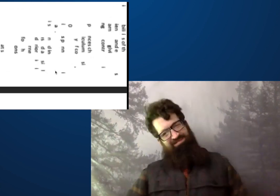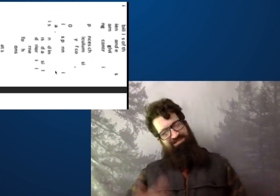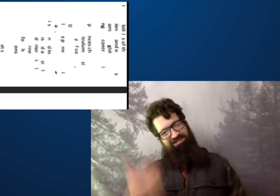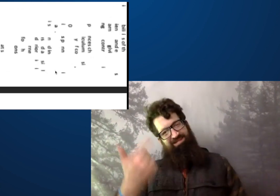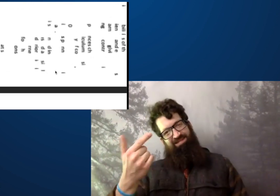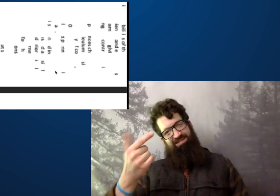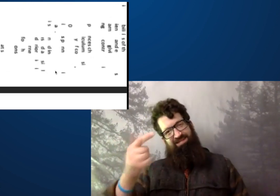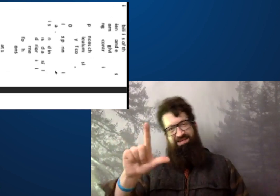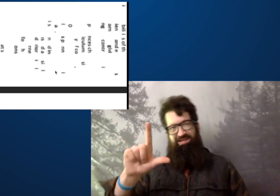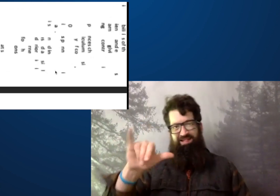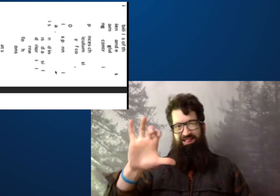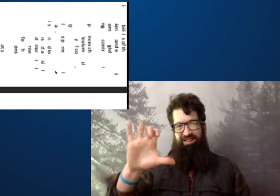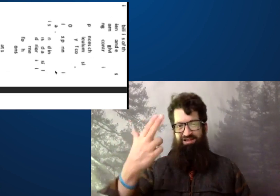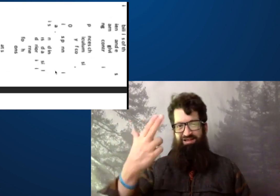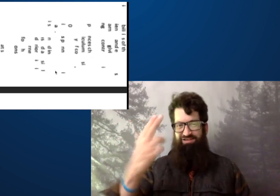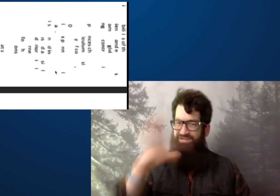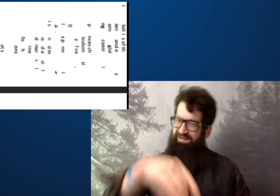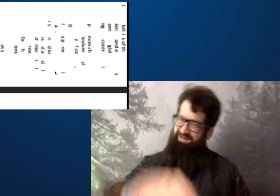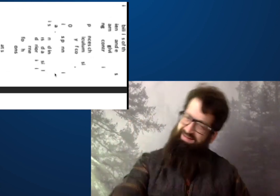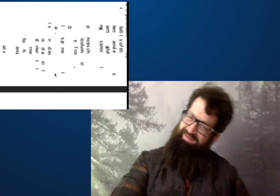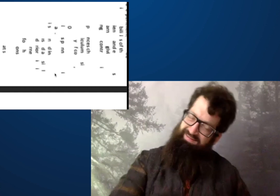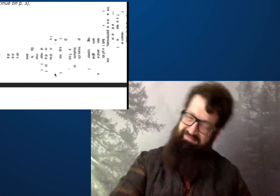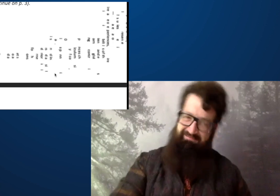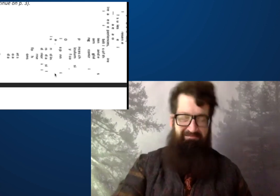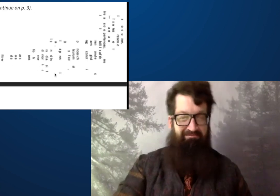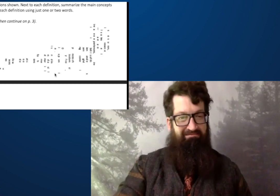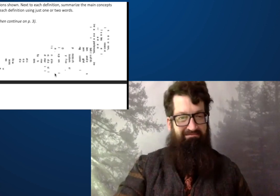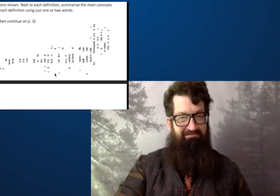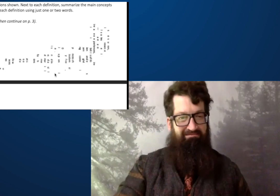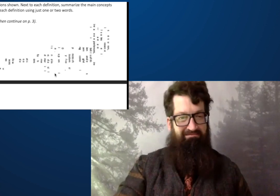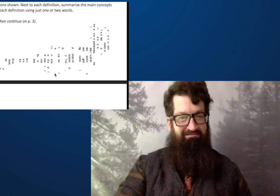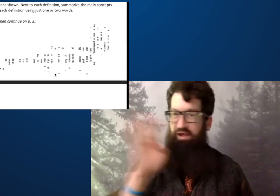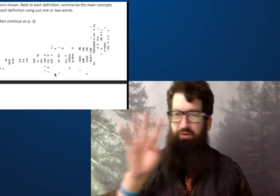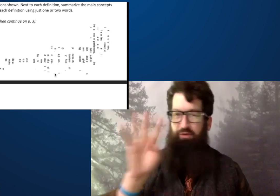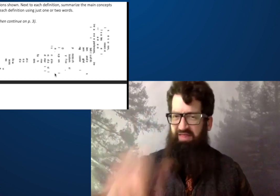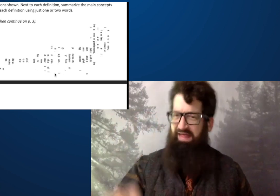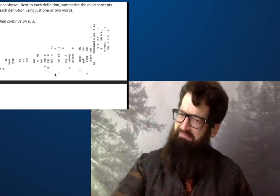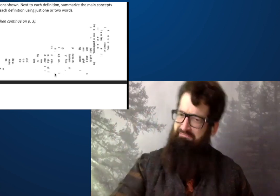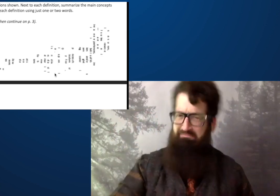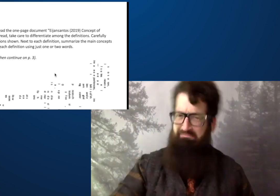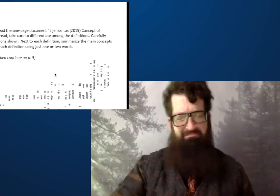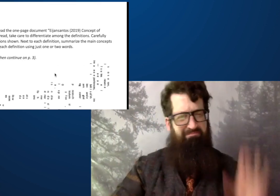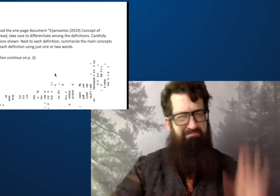That's kind of strange little glitch.